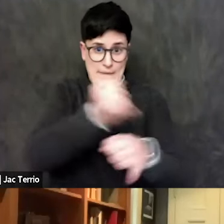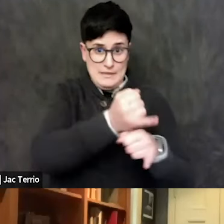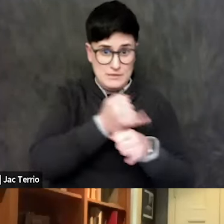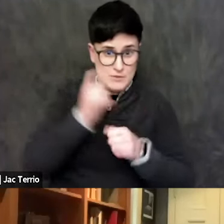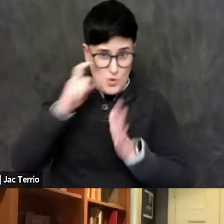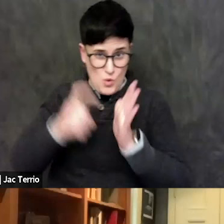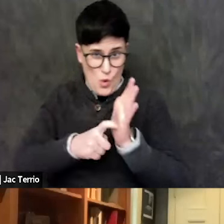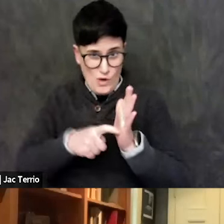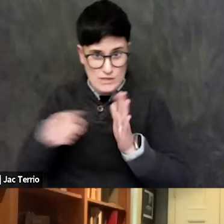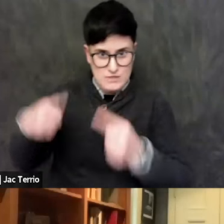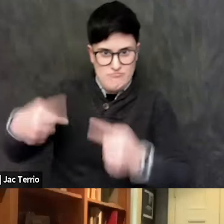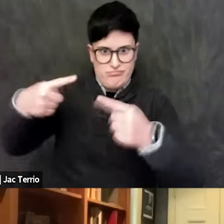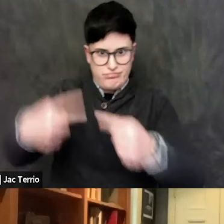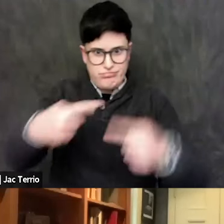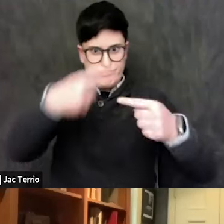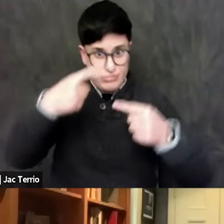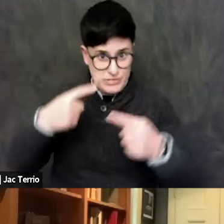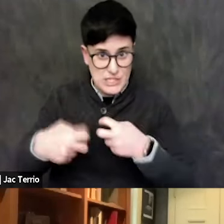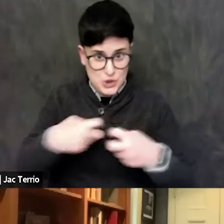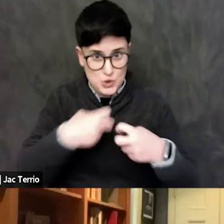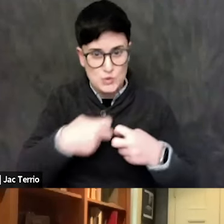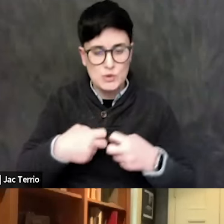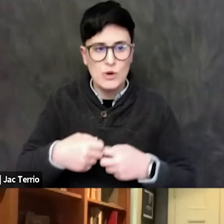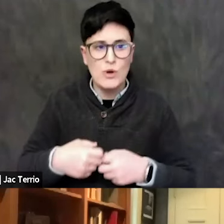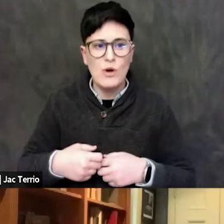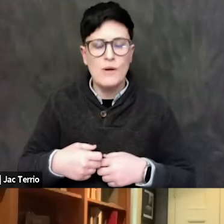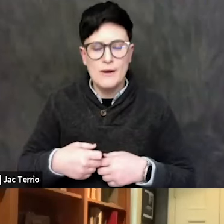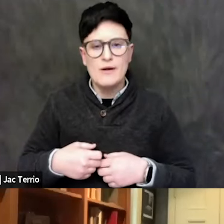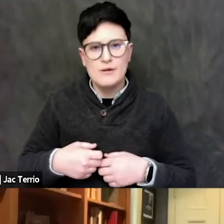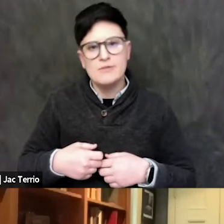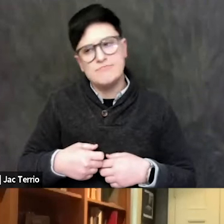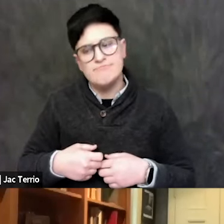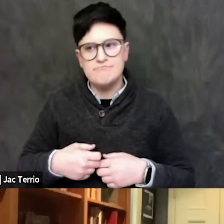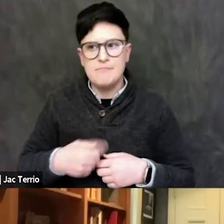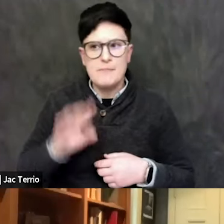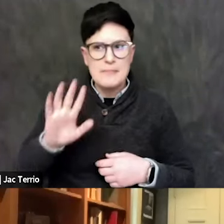the couple of the pro... I think it was 2000 and...